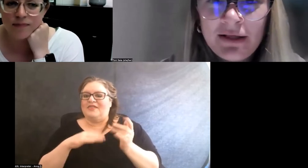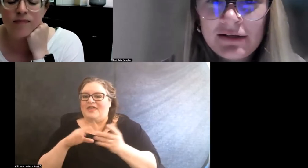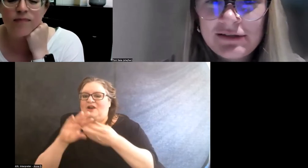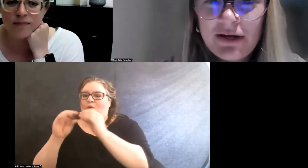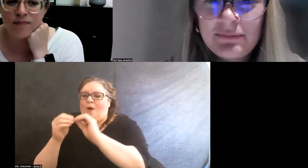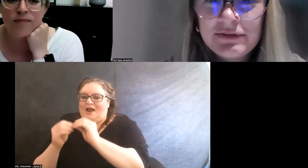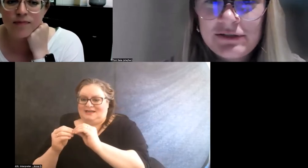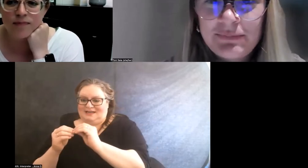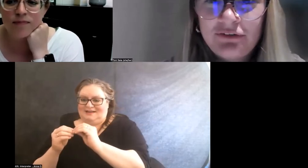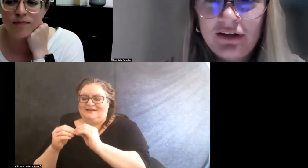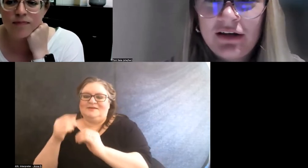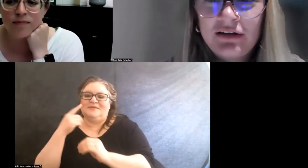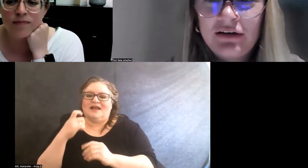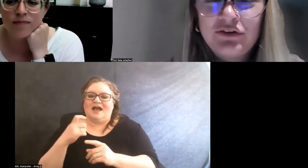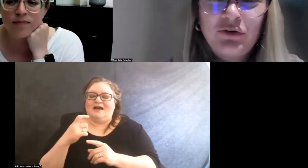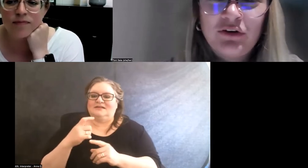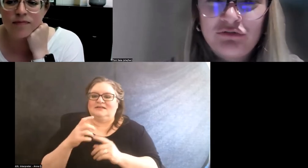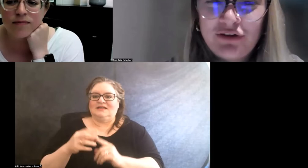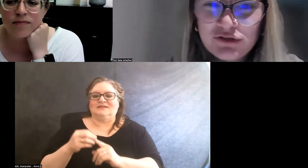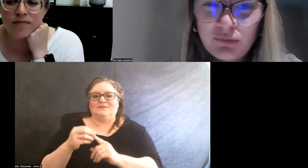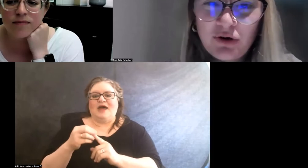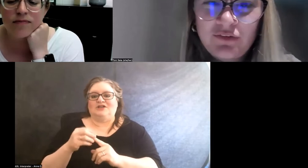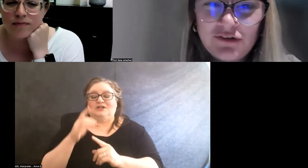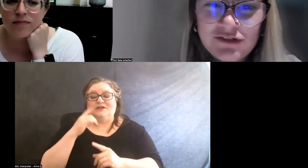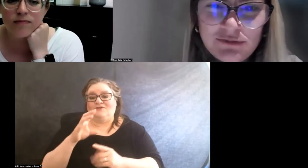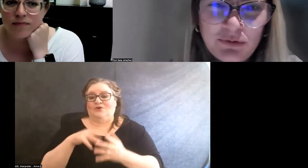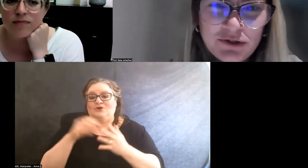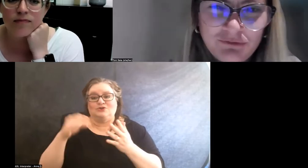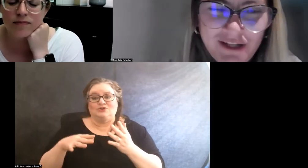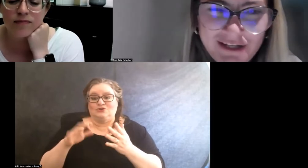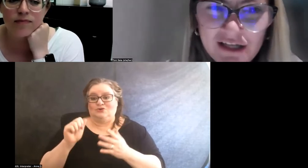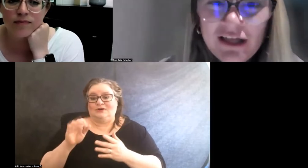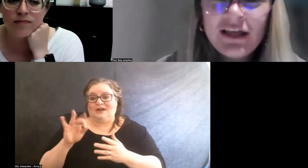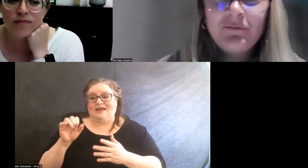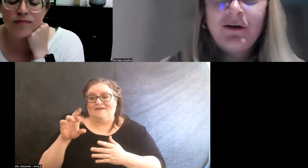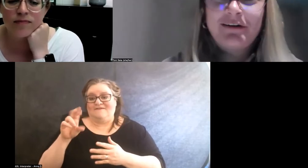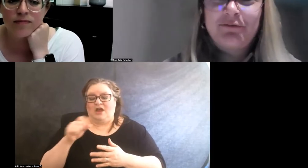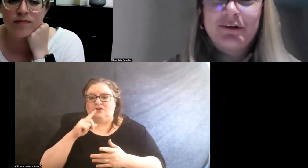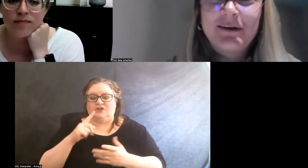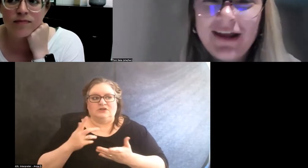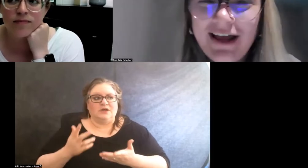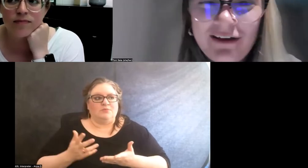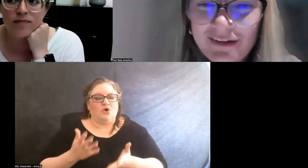because sometimes, especially in student affairs work, there's this push of like, well, if we don't have